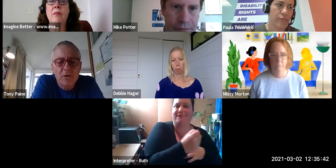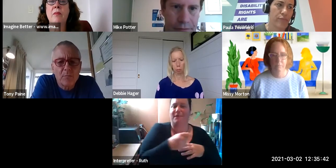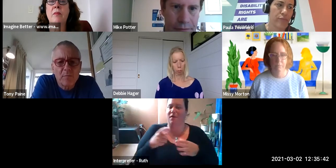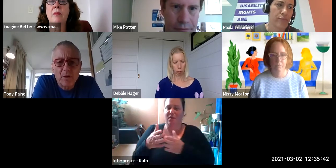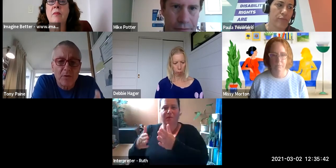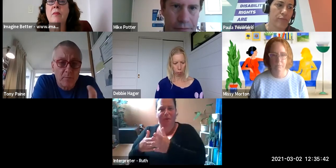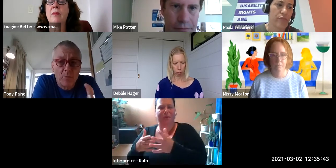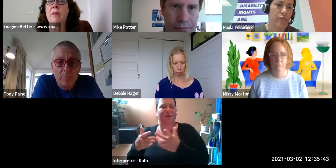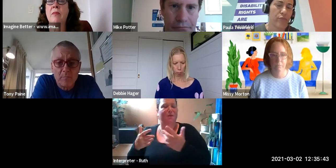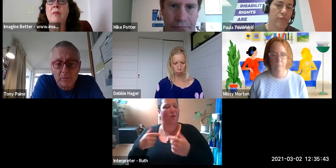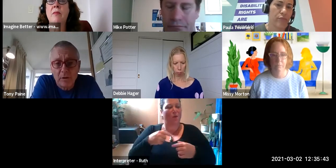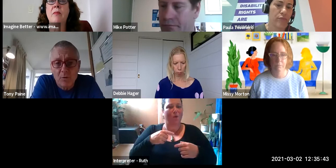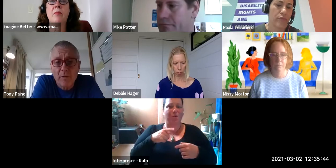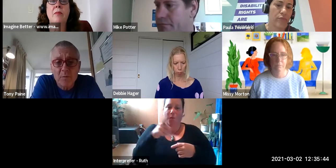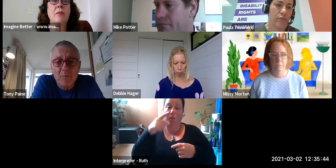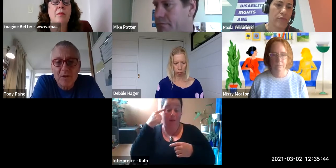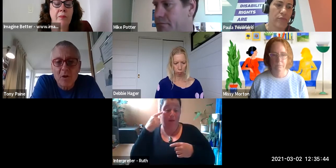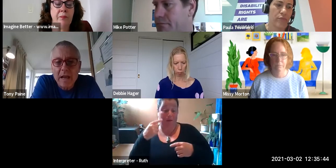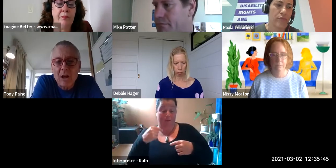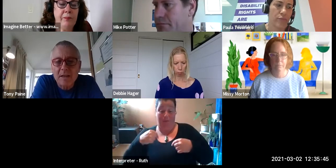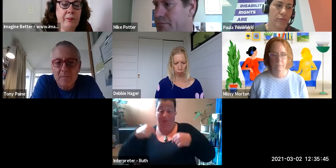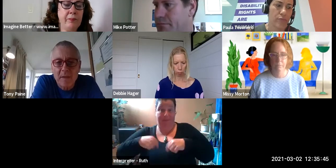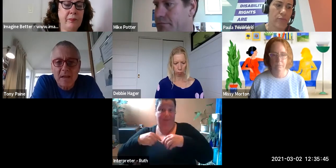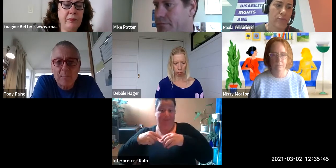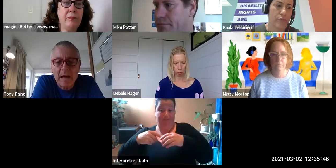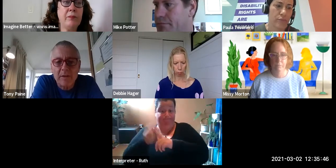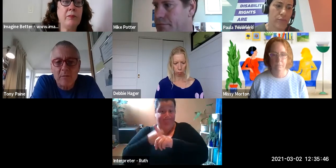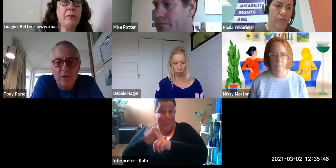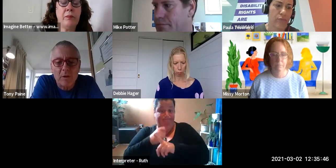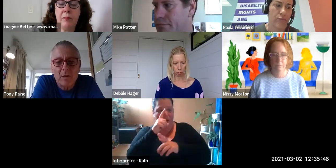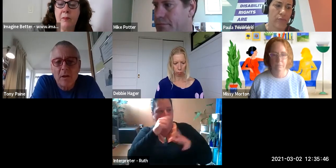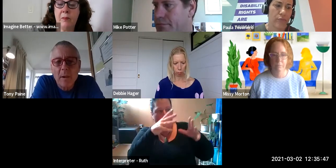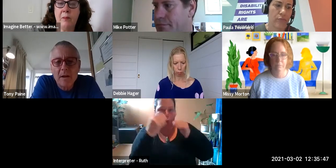terms of both because all of those movements have got allies as part of their world but